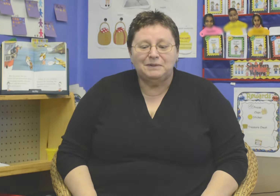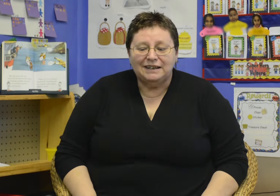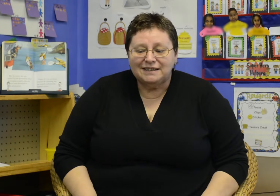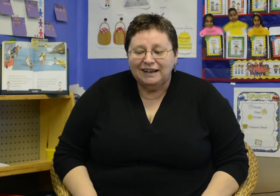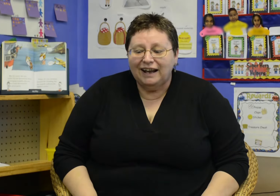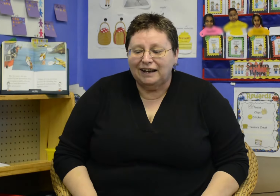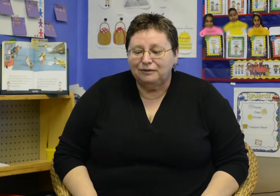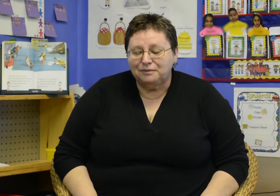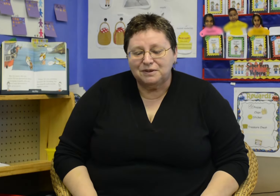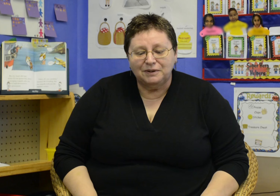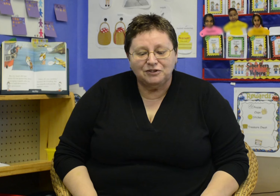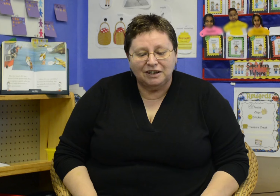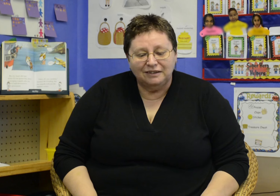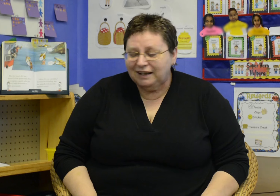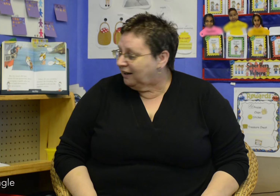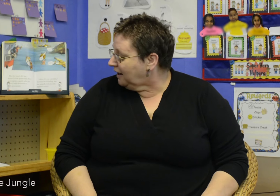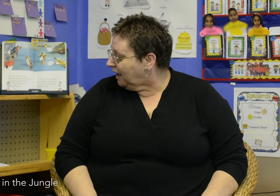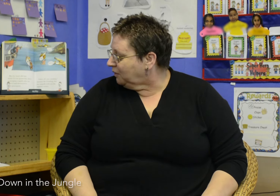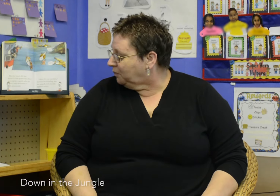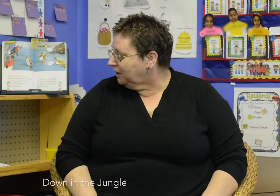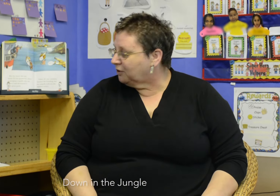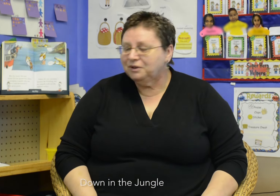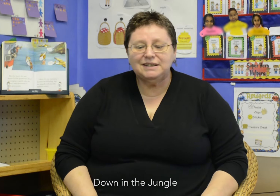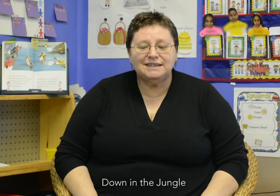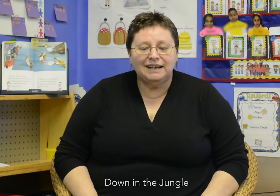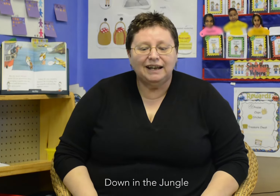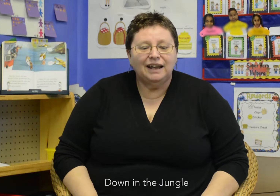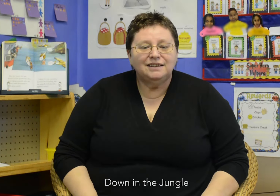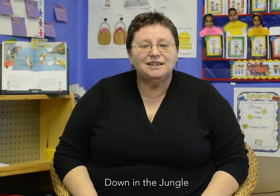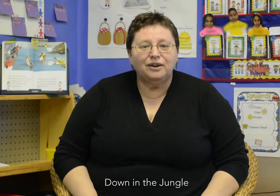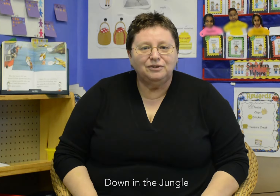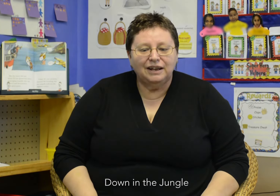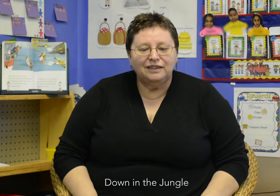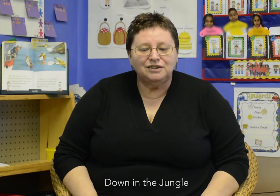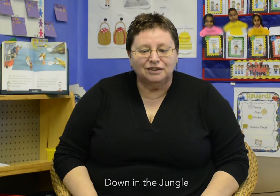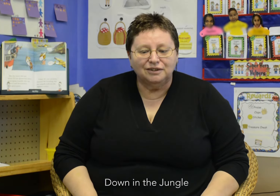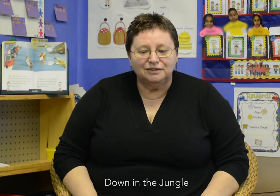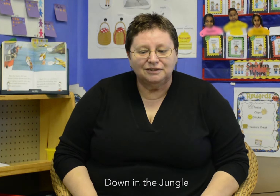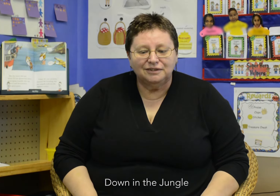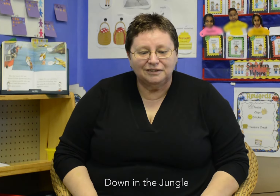I'm Miss Betsy and I'm from Swift Child Care and we are going to sing Down in the Jungle.